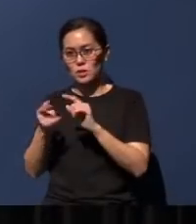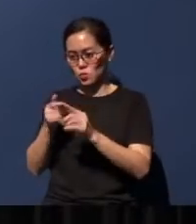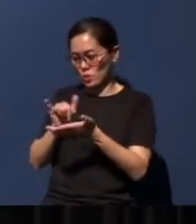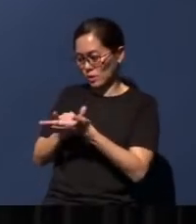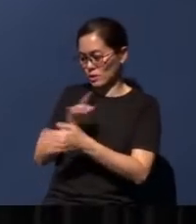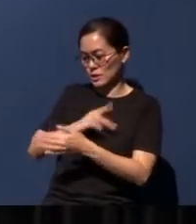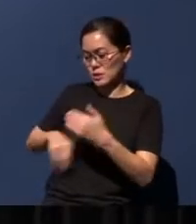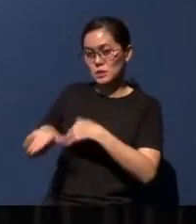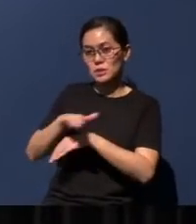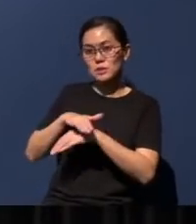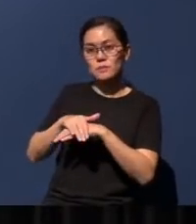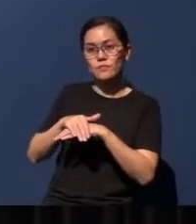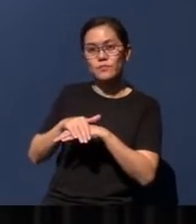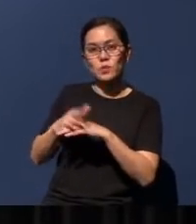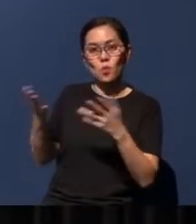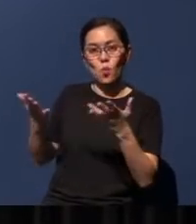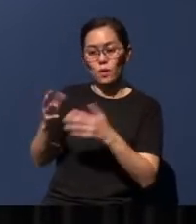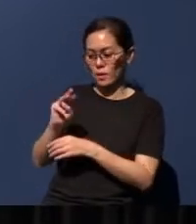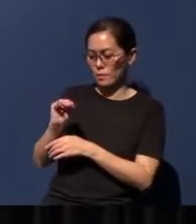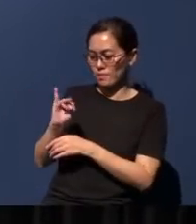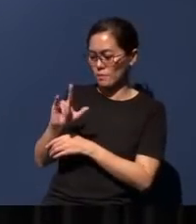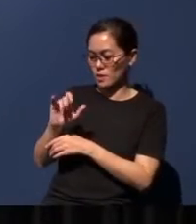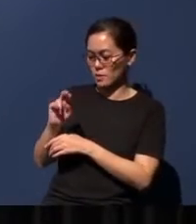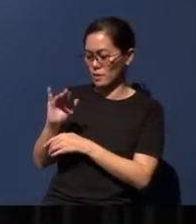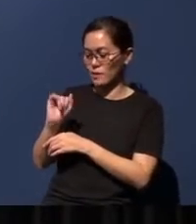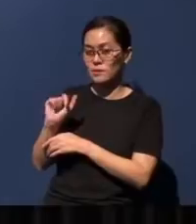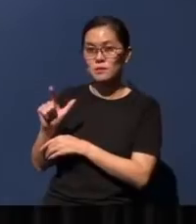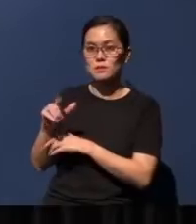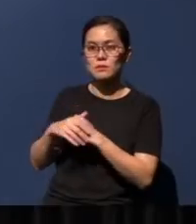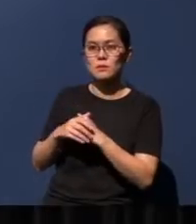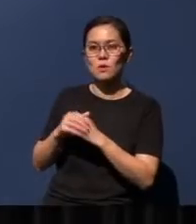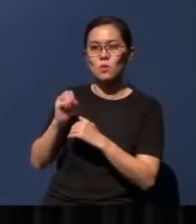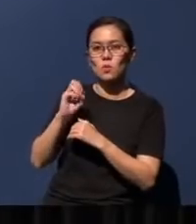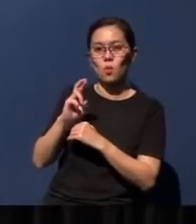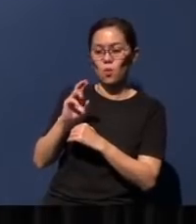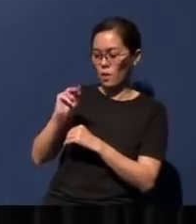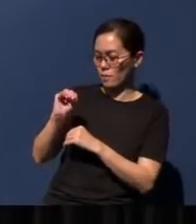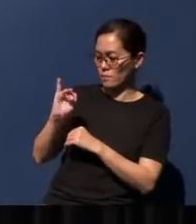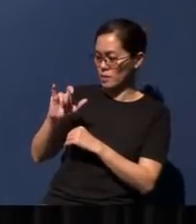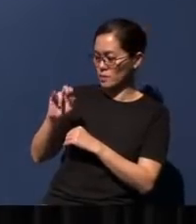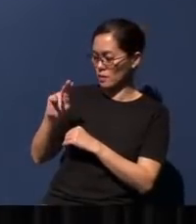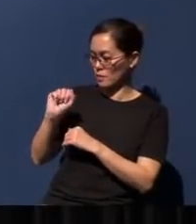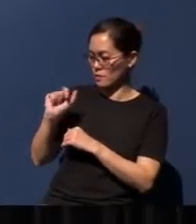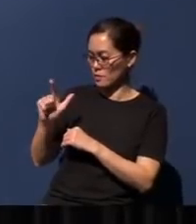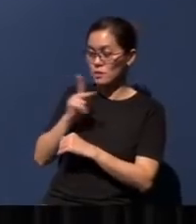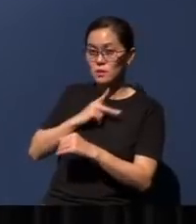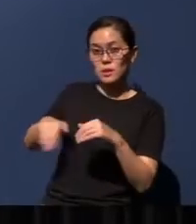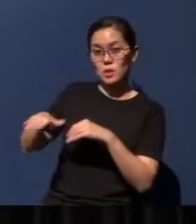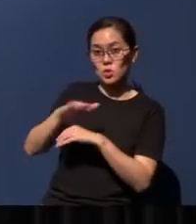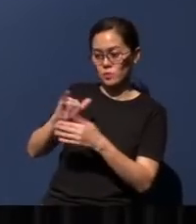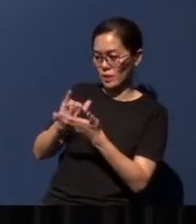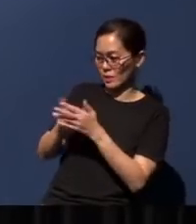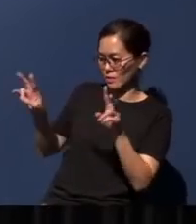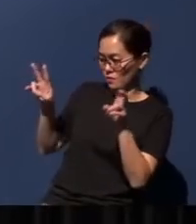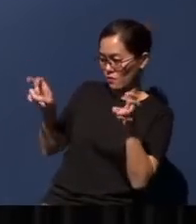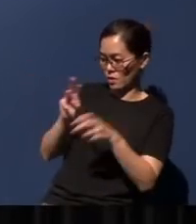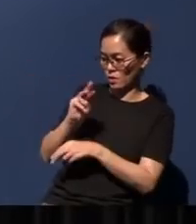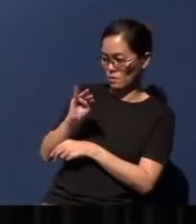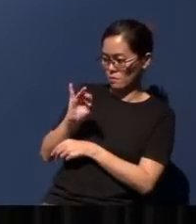called the Millennium, or the Millennial Kingdom. Now, this word 'Millennium' actually